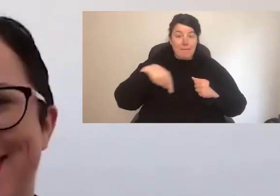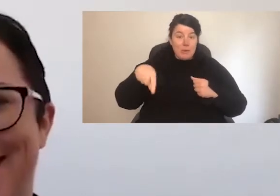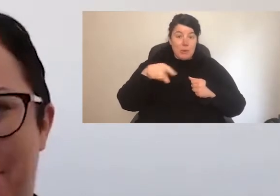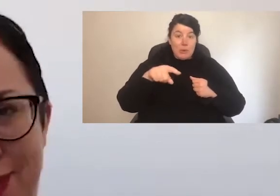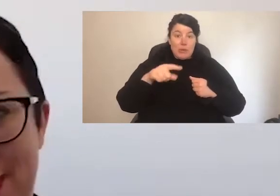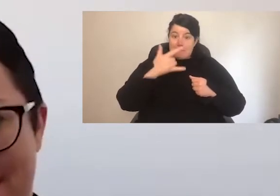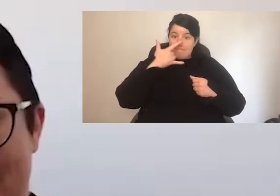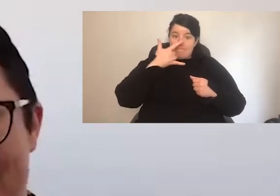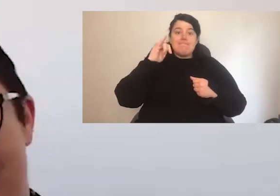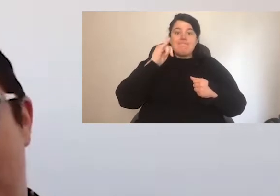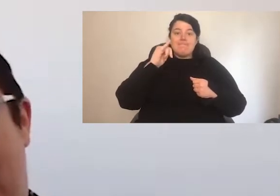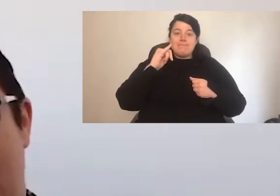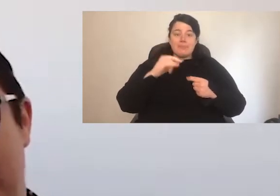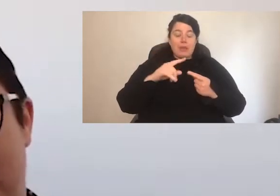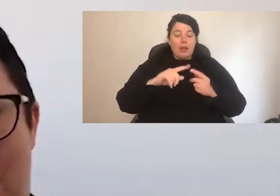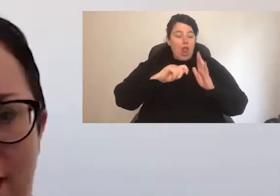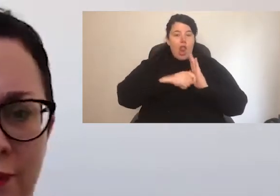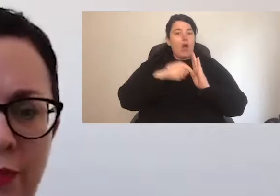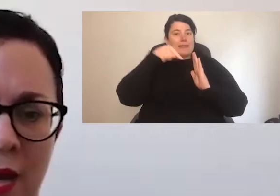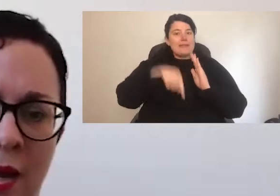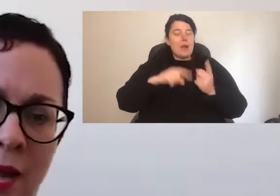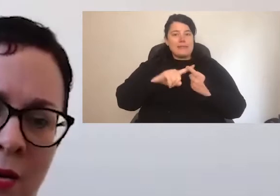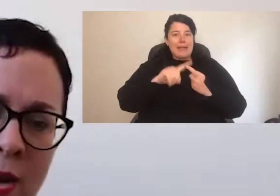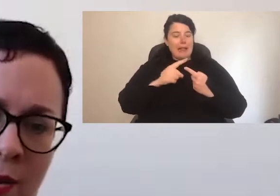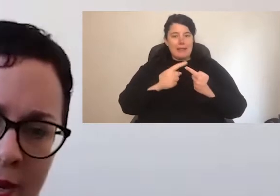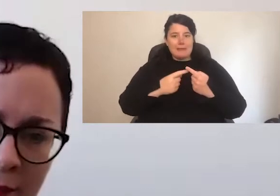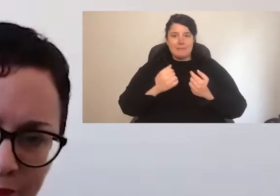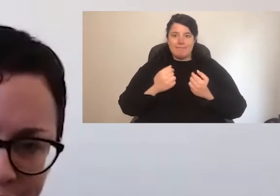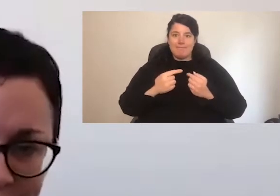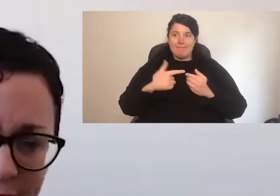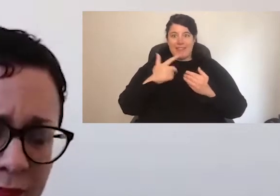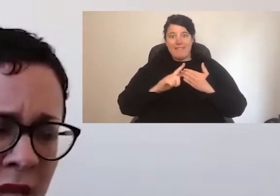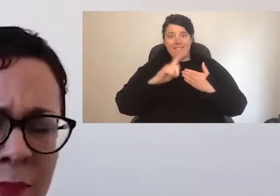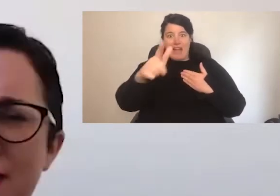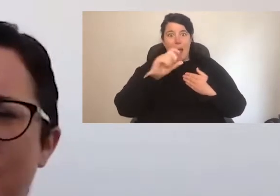the disappointment of that still feeling quite a long way away. I'm